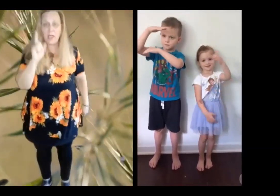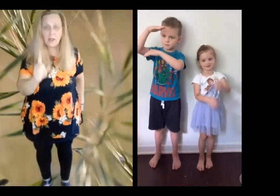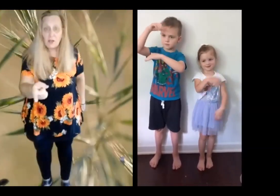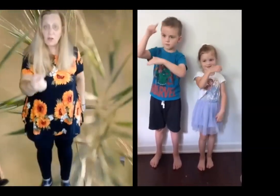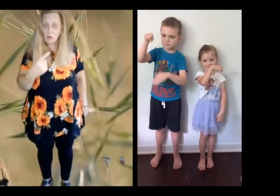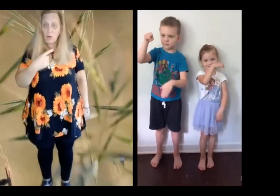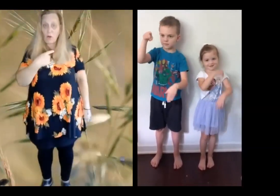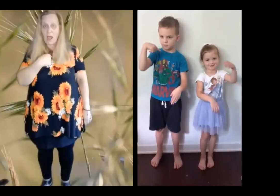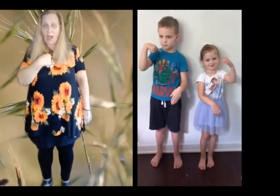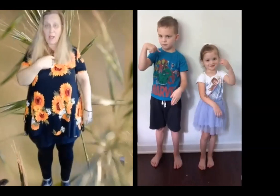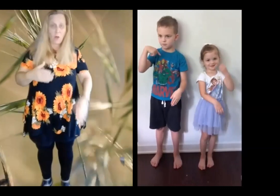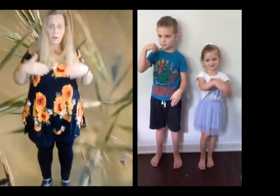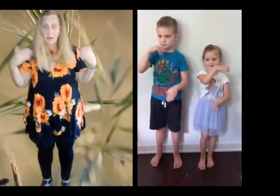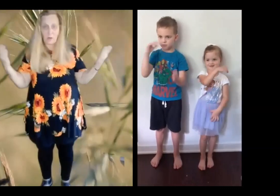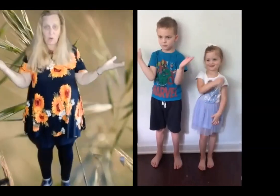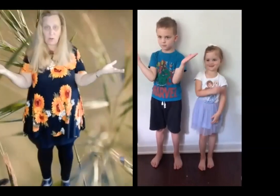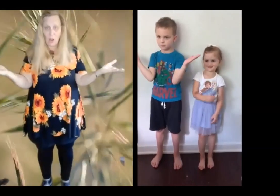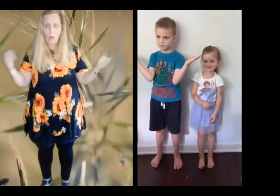Can you or I or anyone know